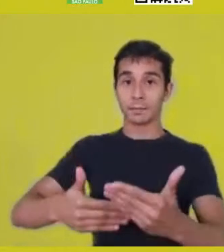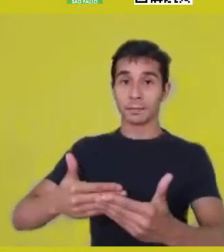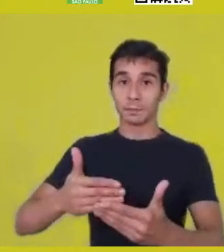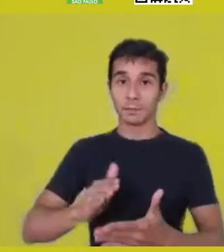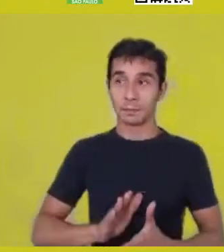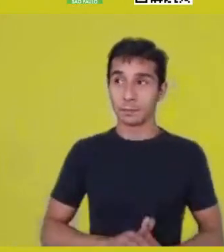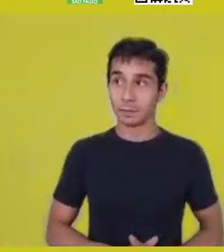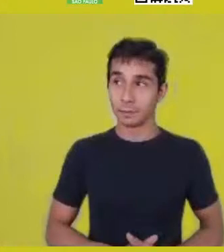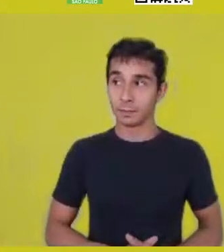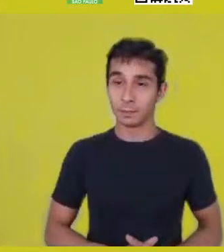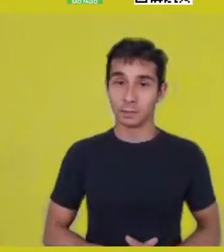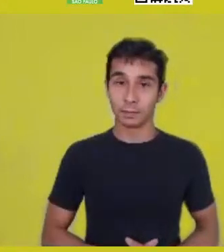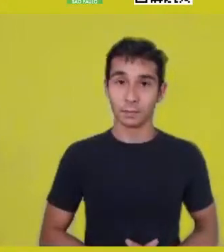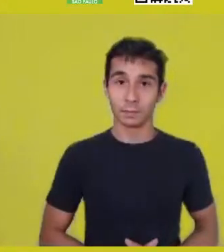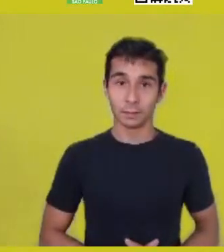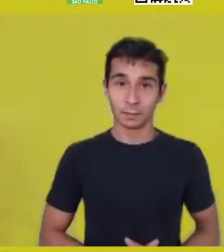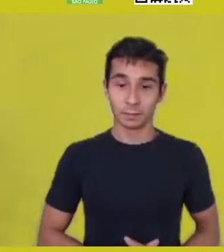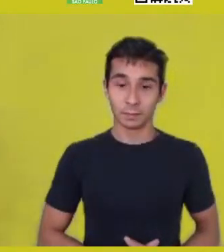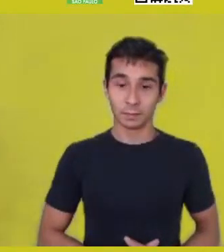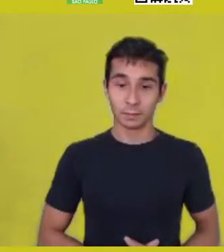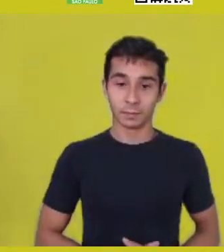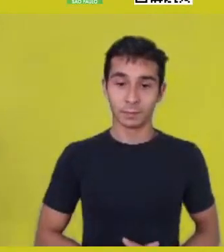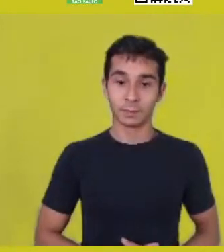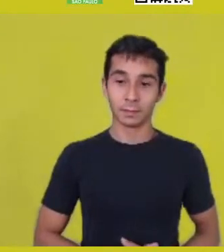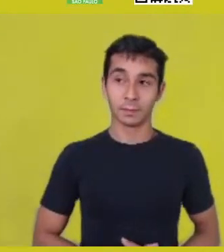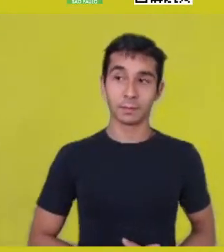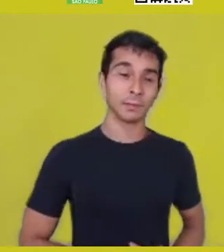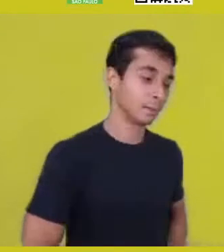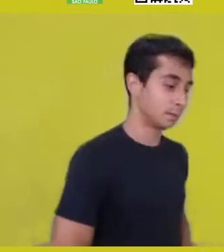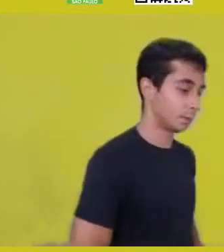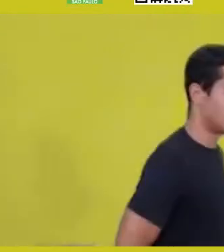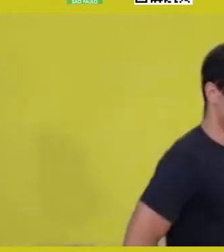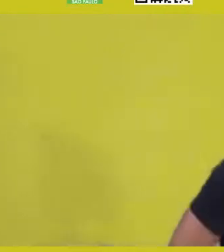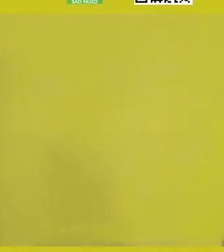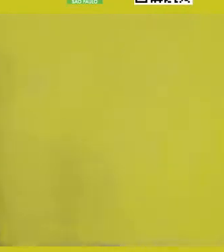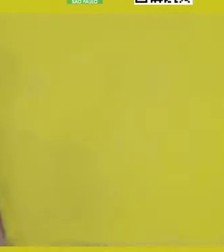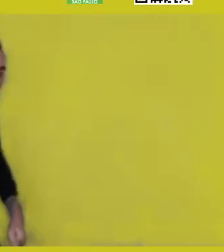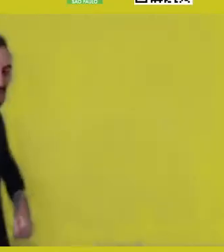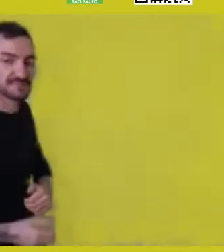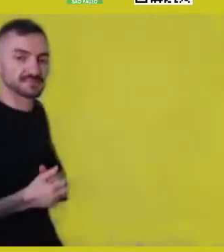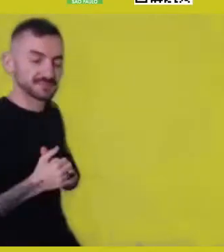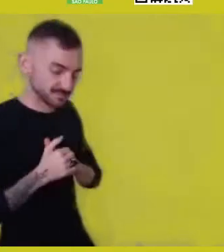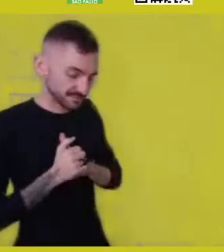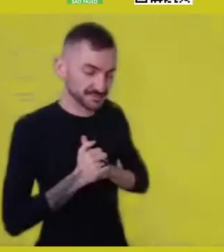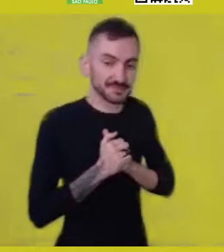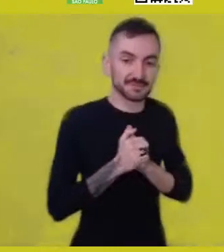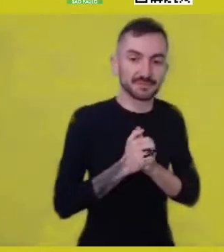and also can only act in conjunction,